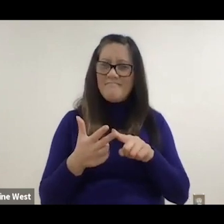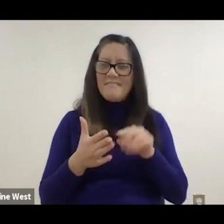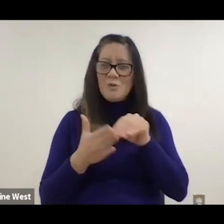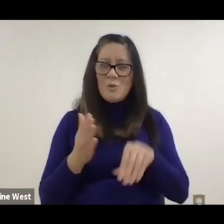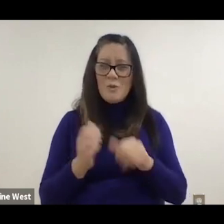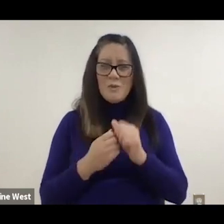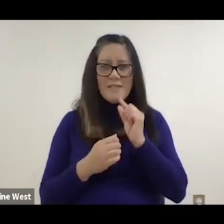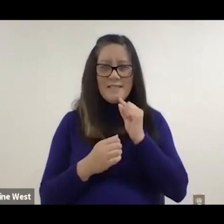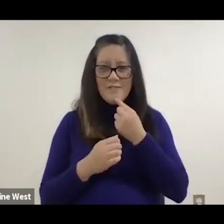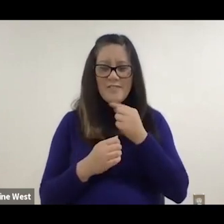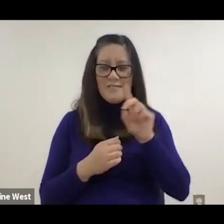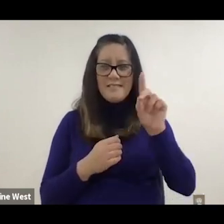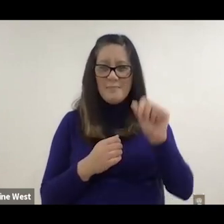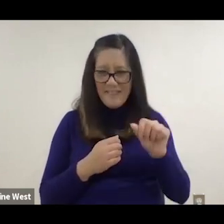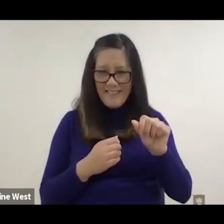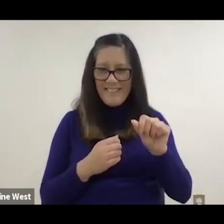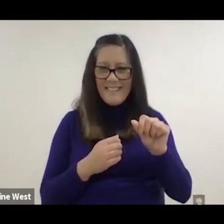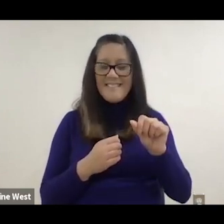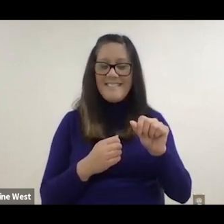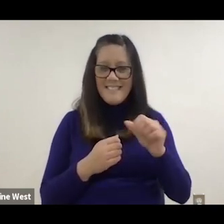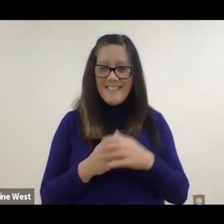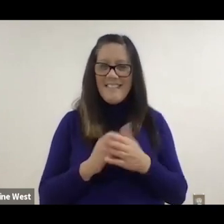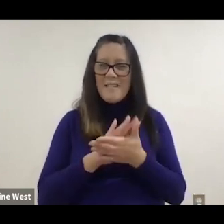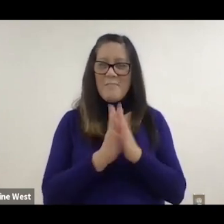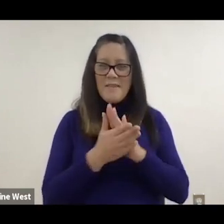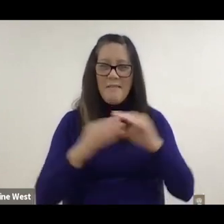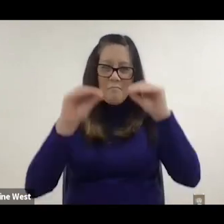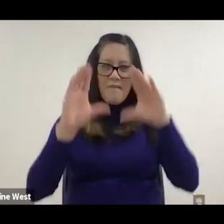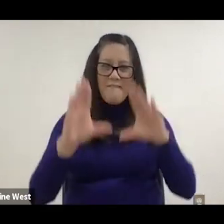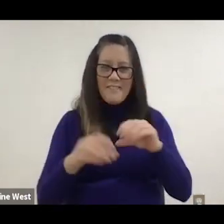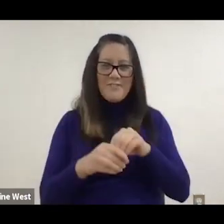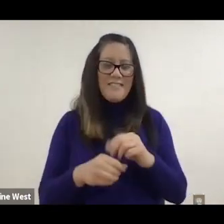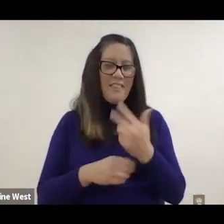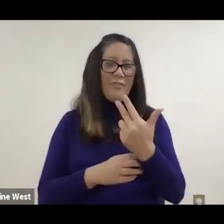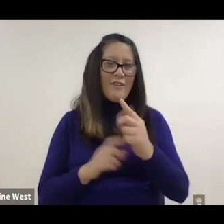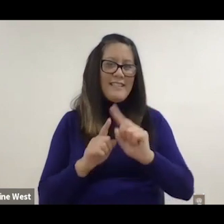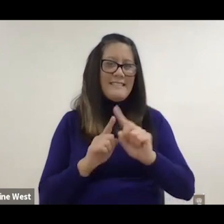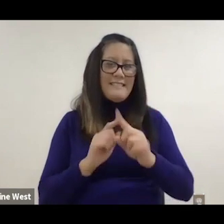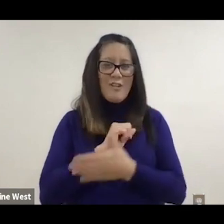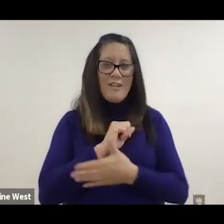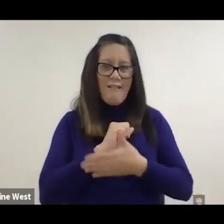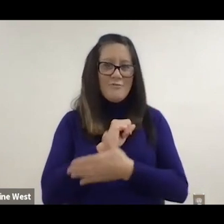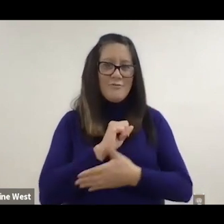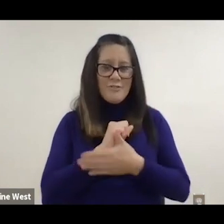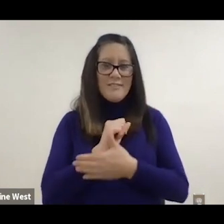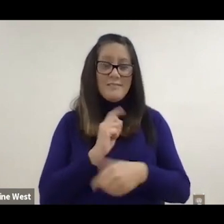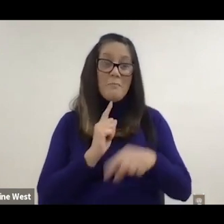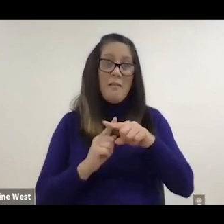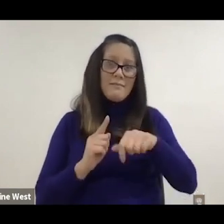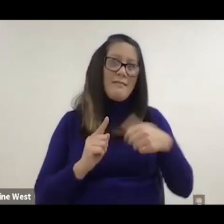with severe disabilities. As professors and three different countries. Among the many others.